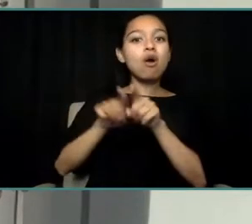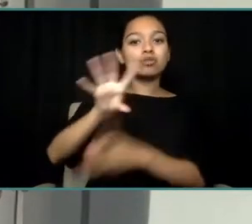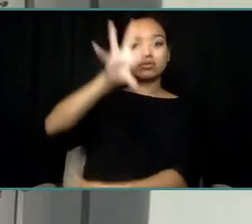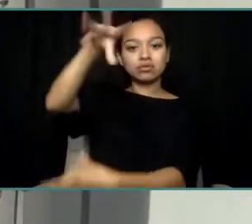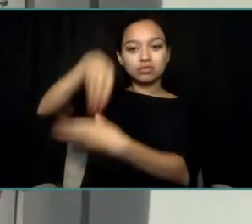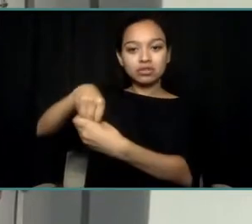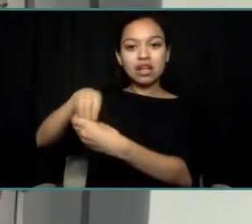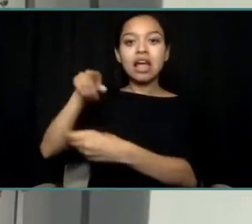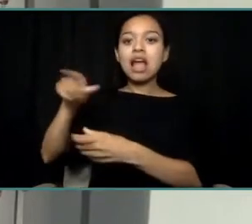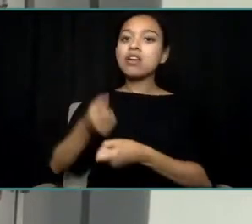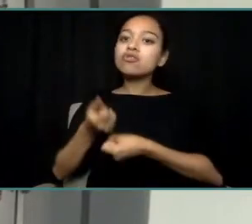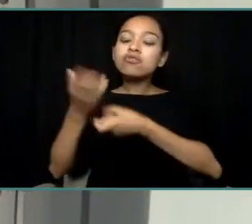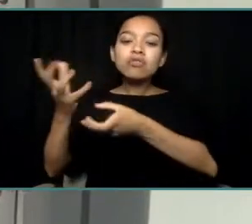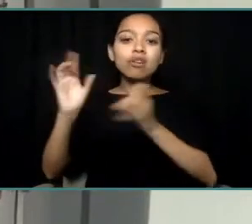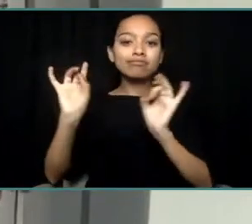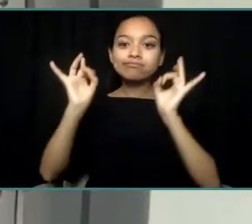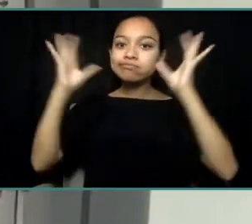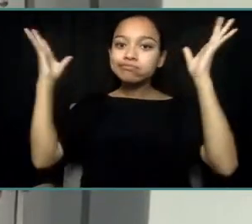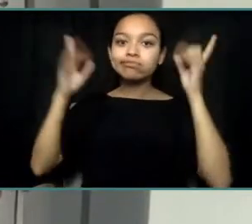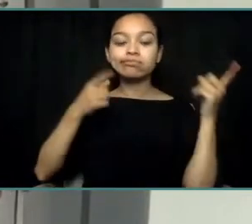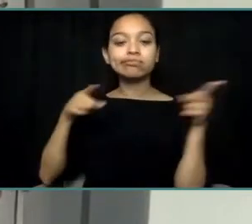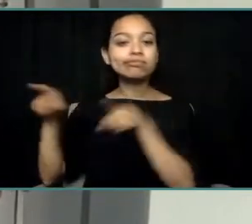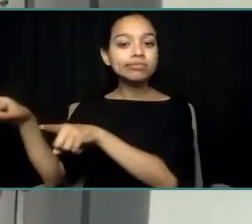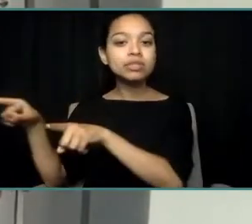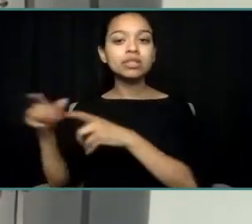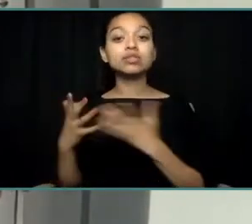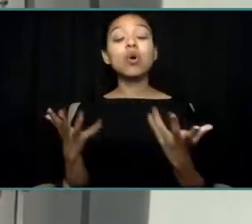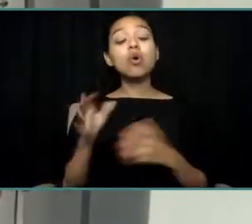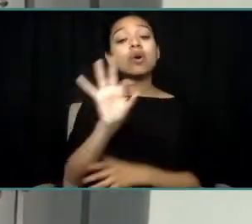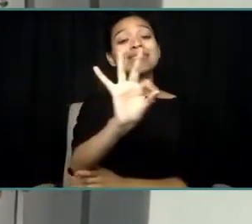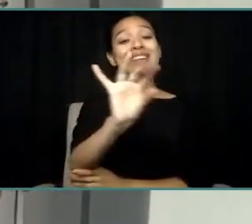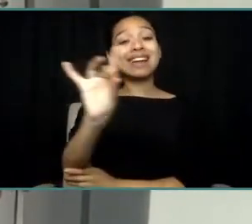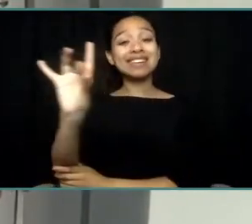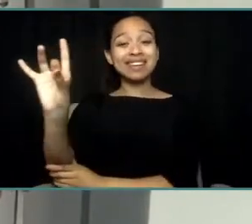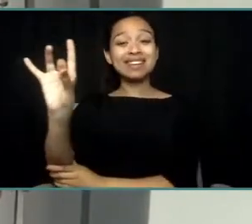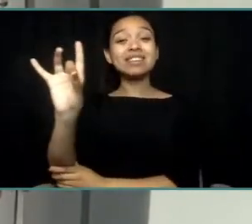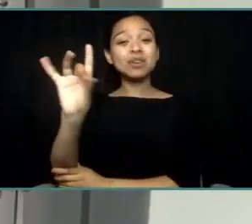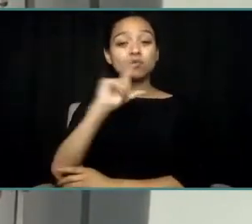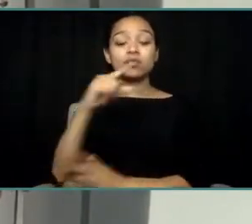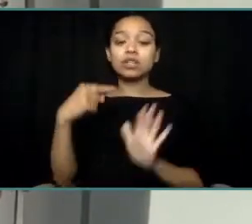So, really, 988 represents a multiple of opportunities